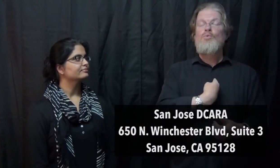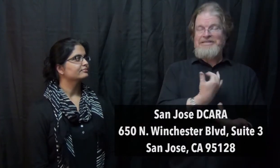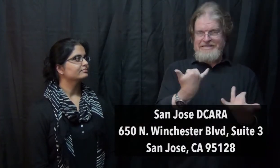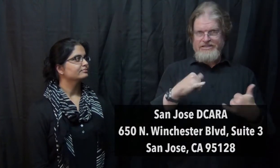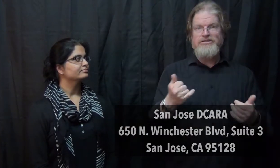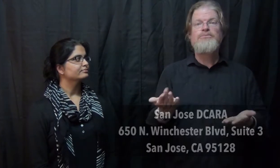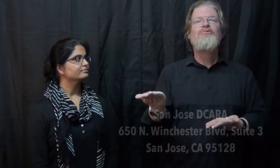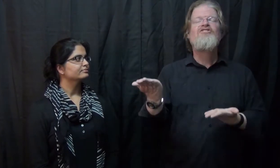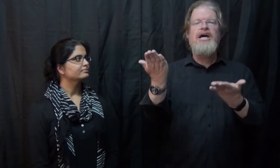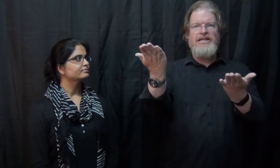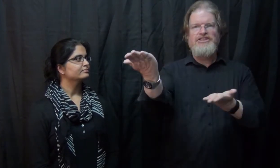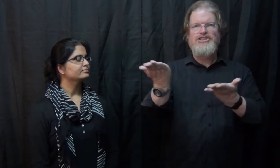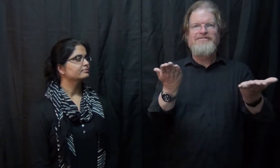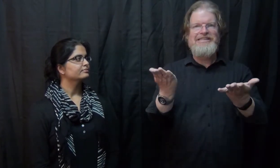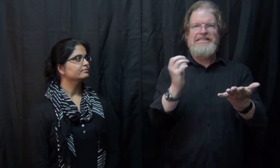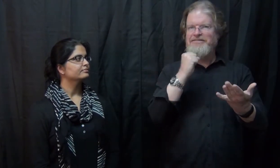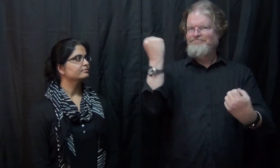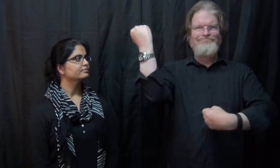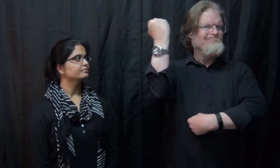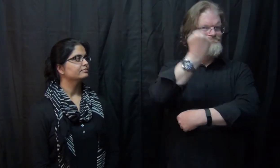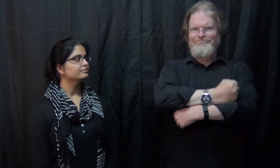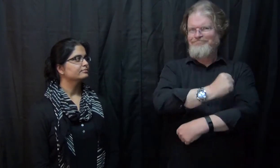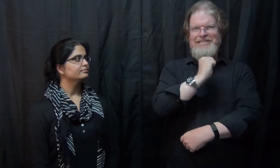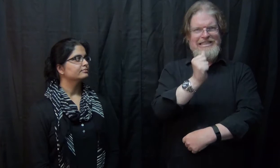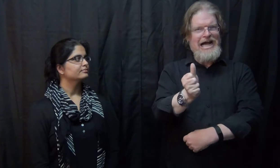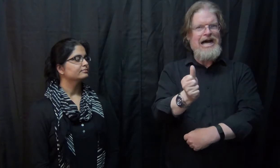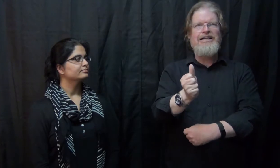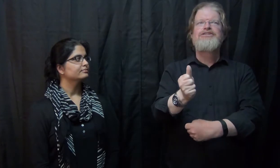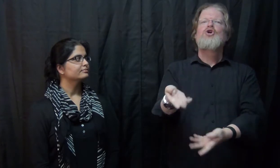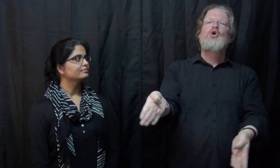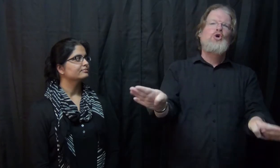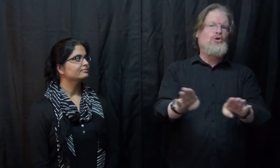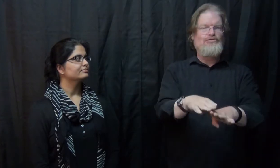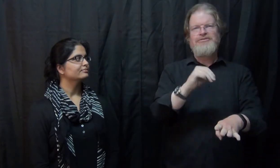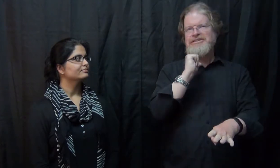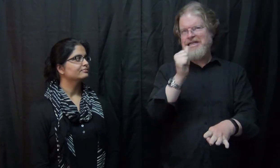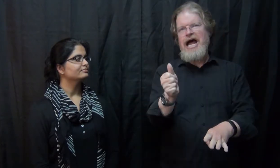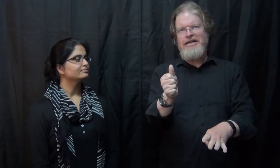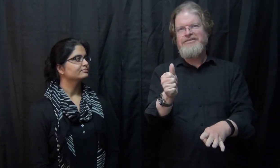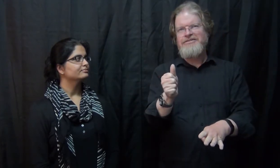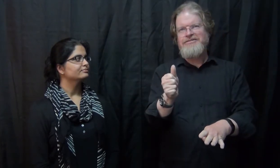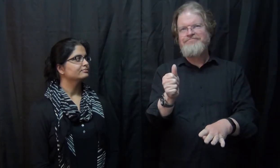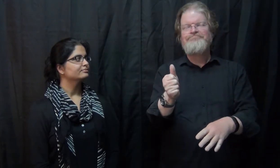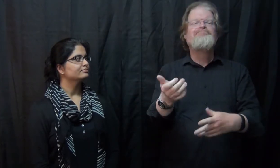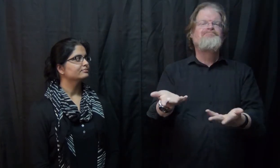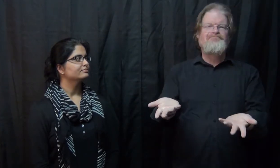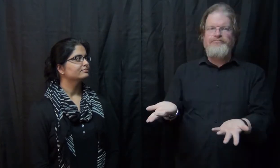We are still providing services and aren’t closing down anytime.